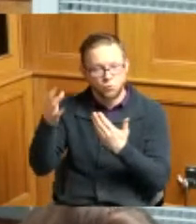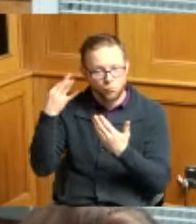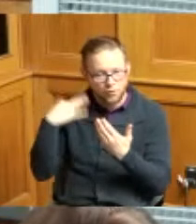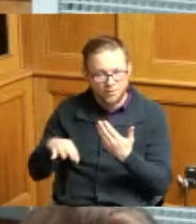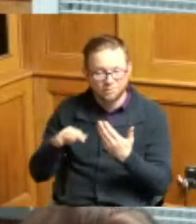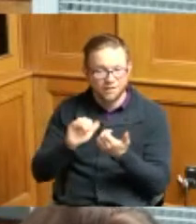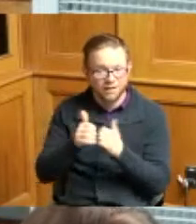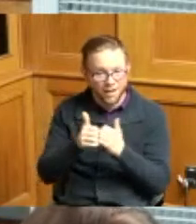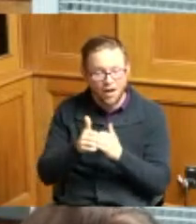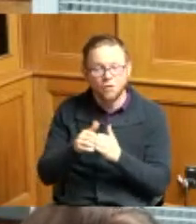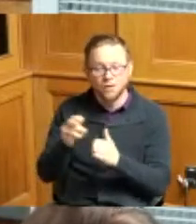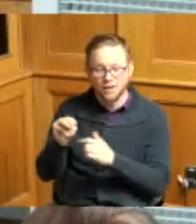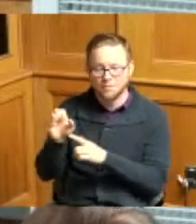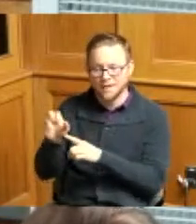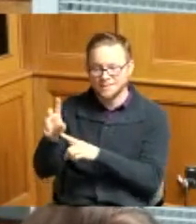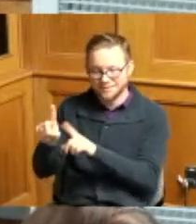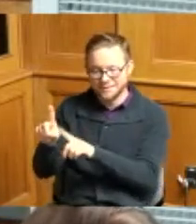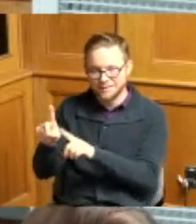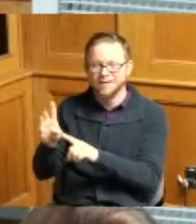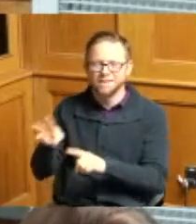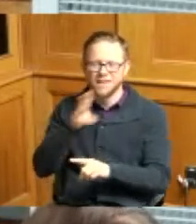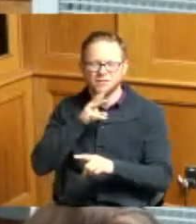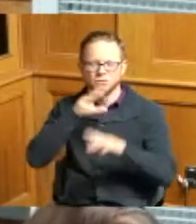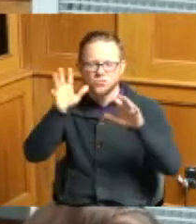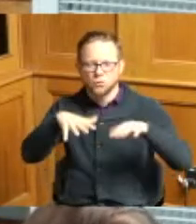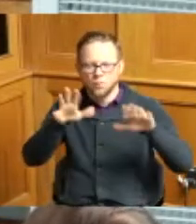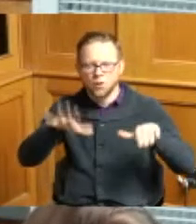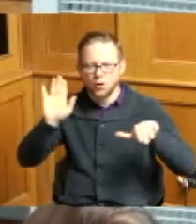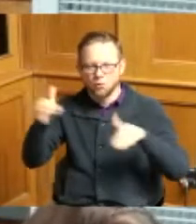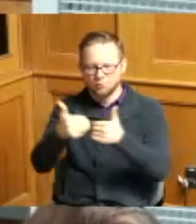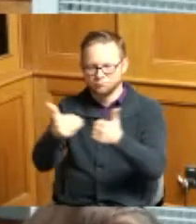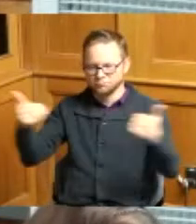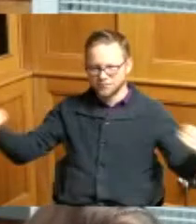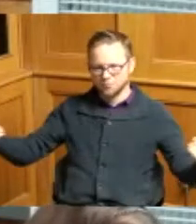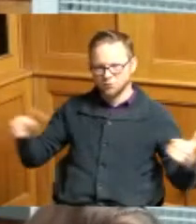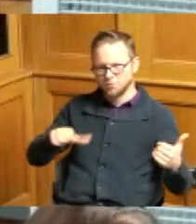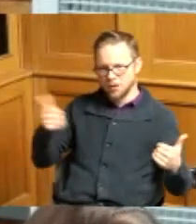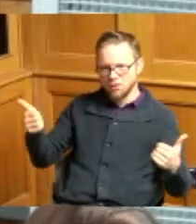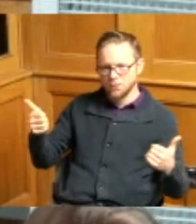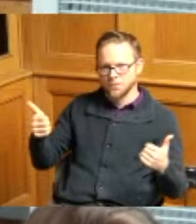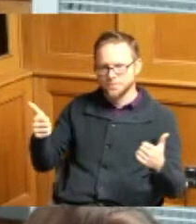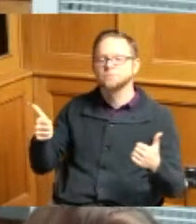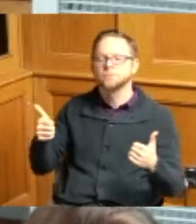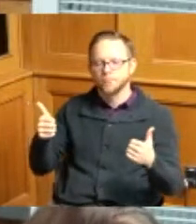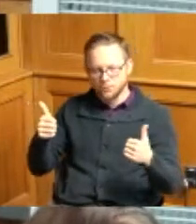MSD's combined sewer system improving capacity and reducing overflows at cs0490